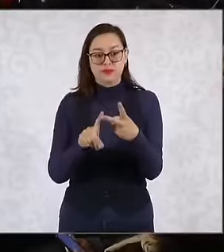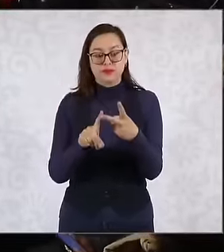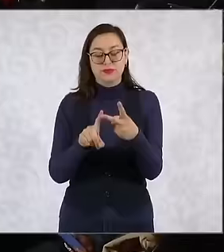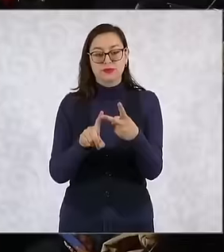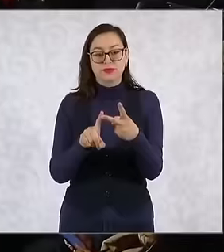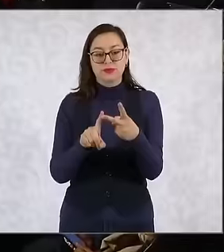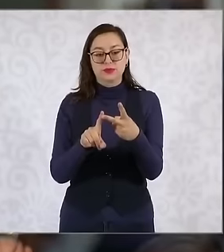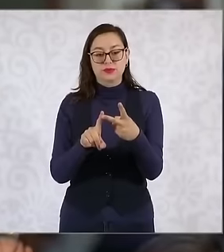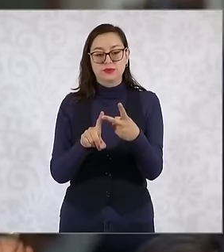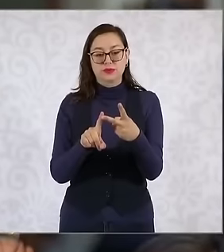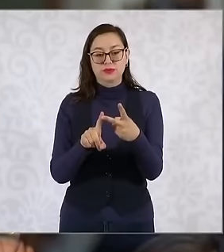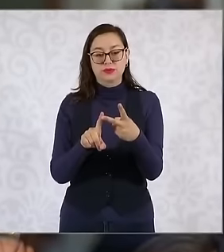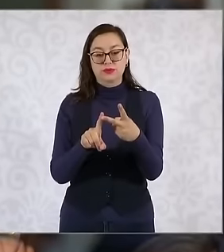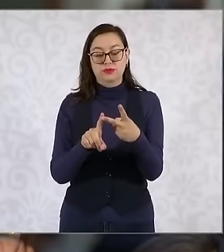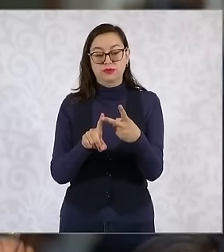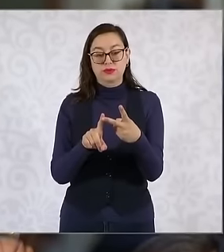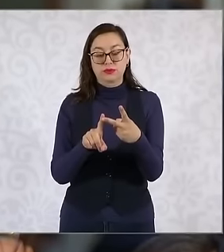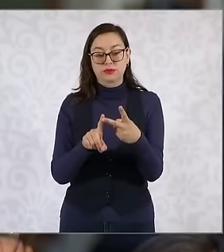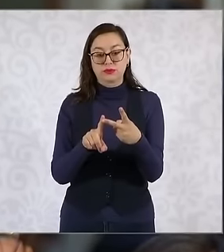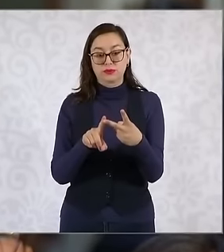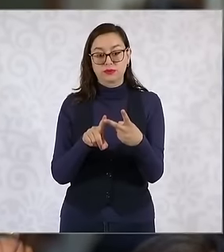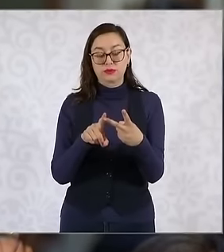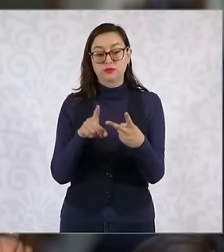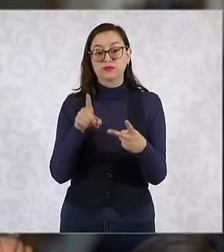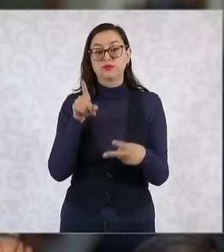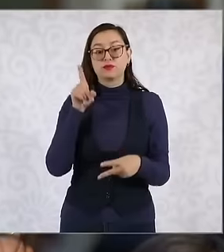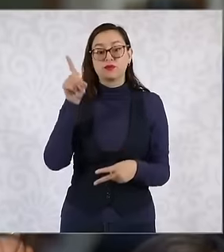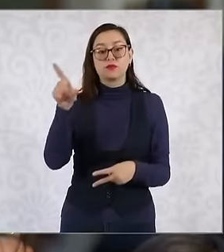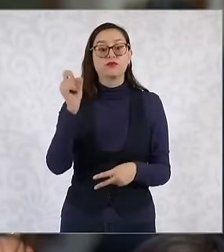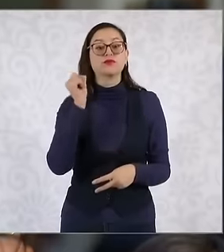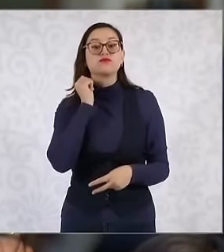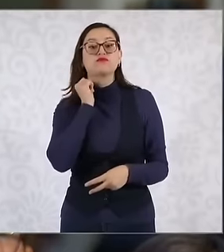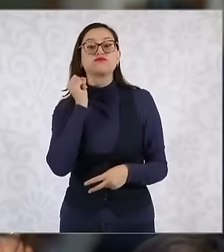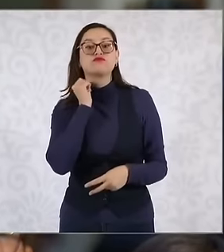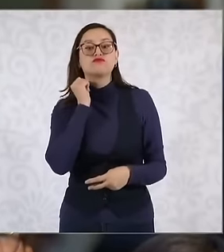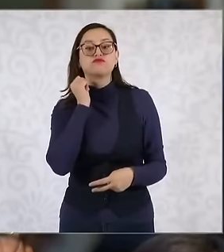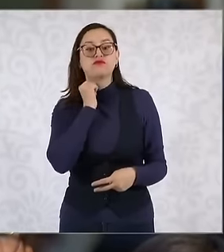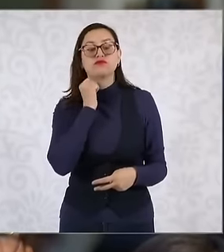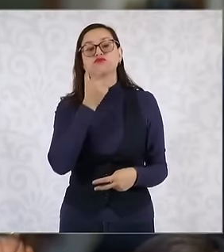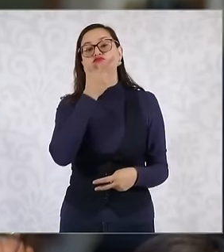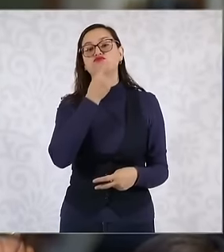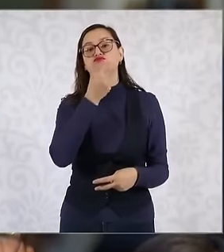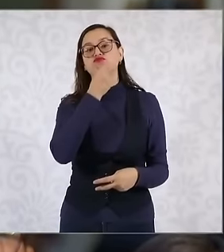of the president of the senate, the board of directors, Senator Fernández Noroña, where yesterday